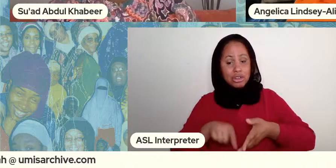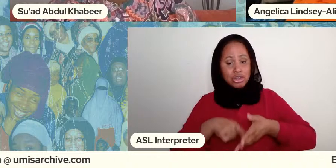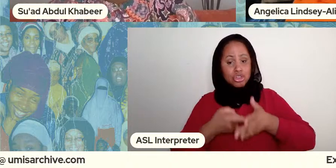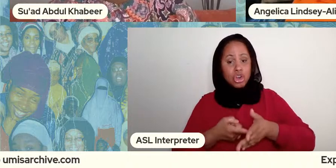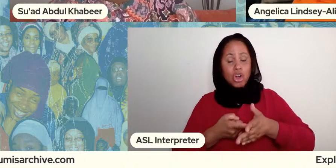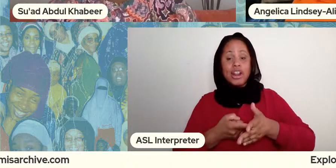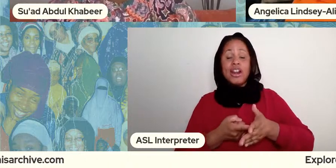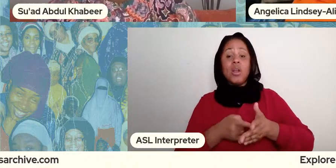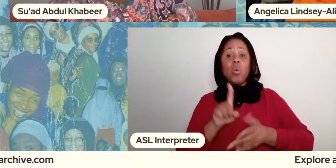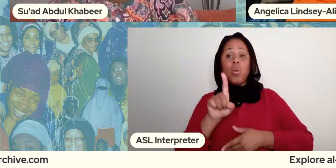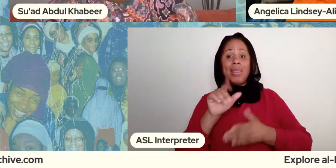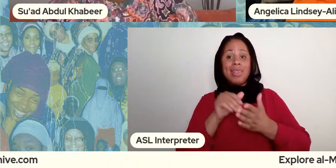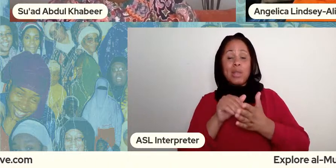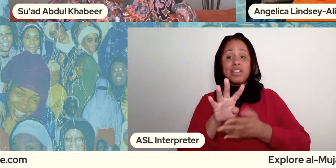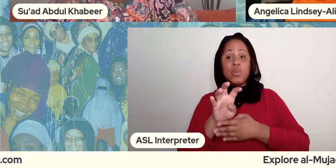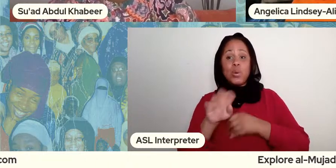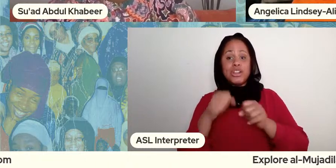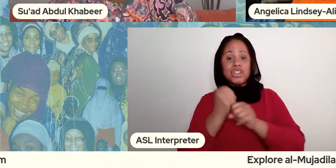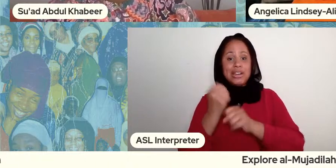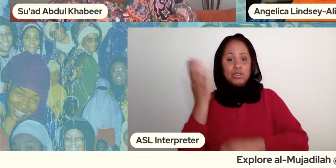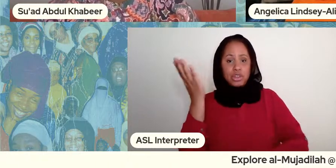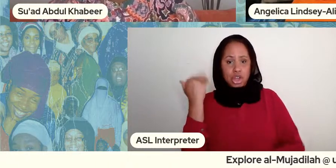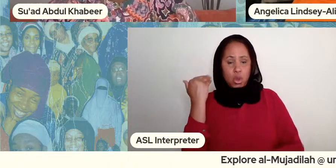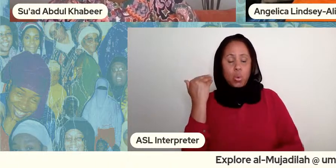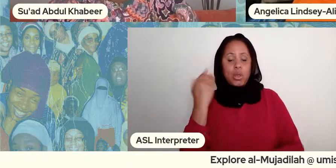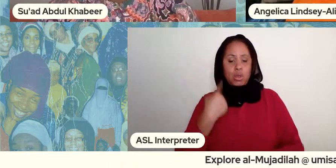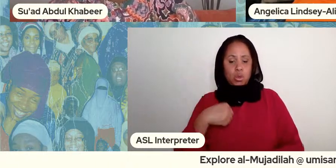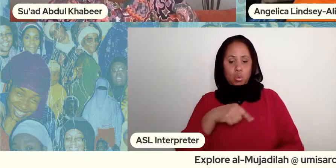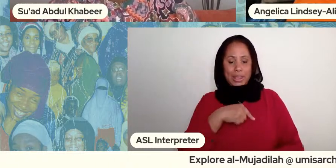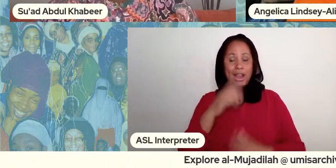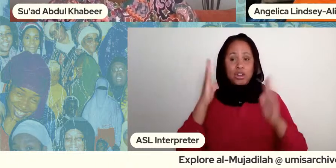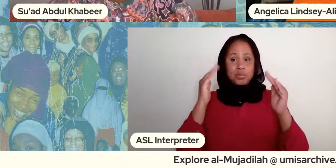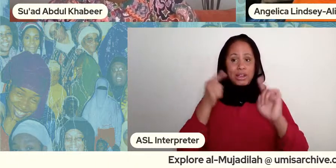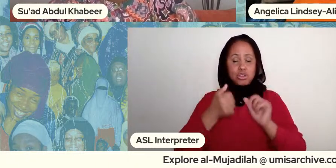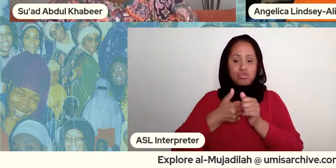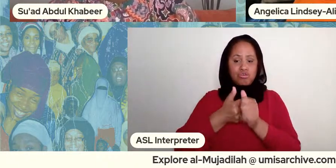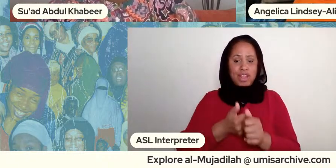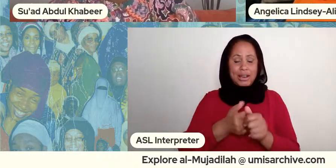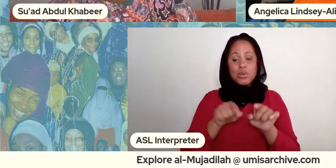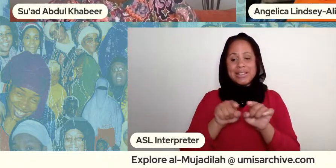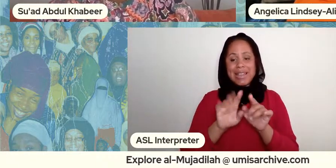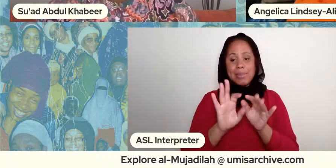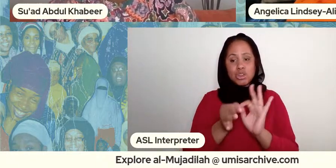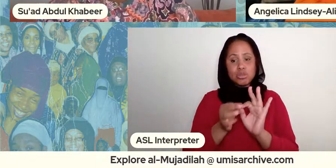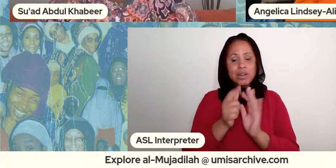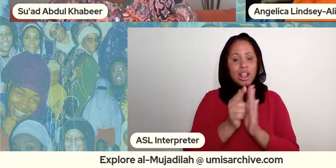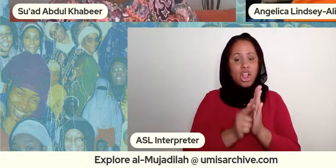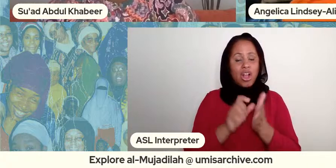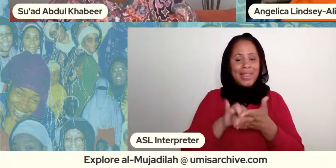expected to abide by the same interpretations of the laws that existed at that time but what we